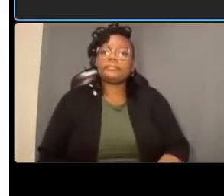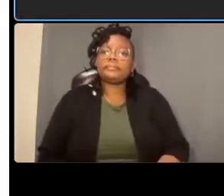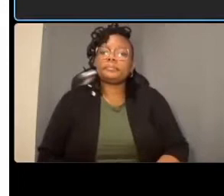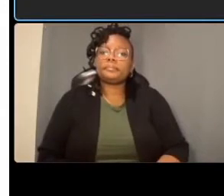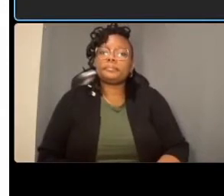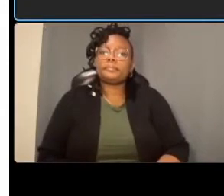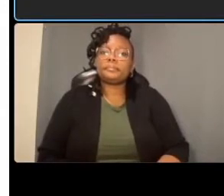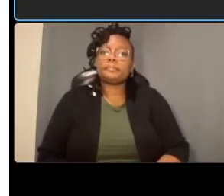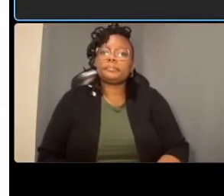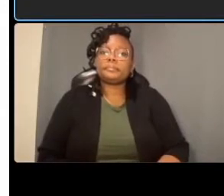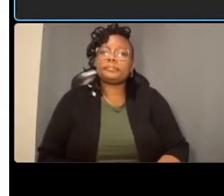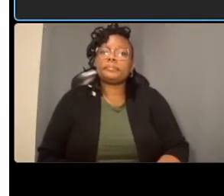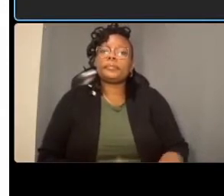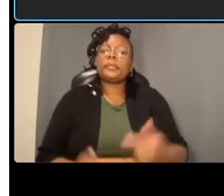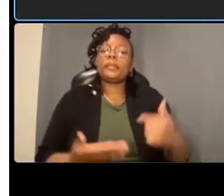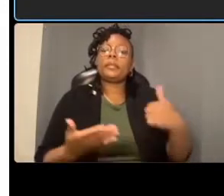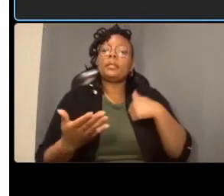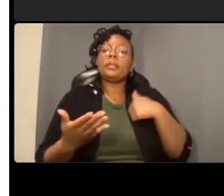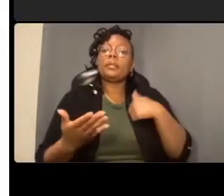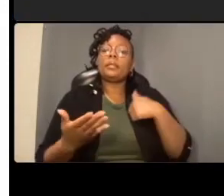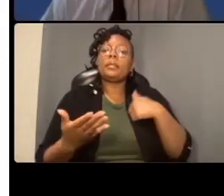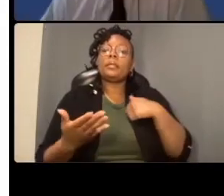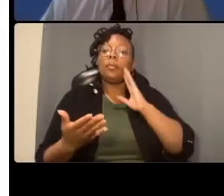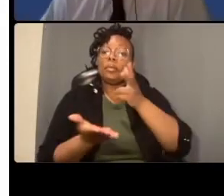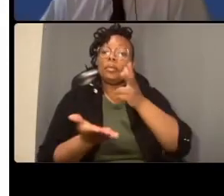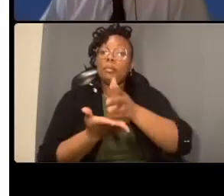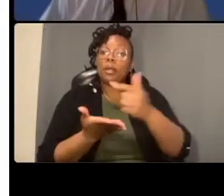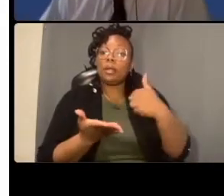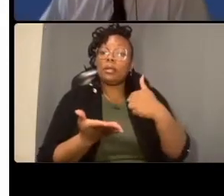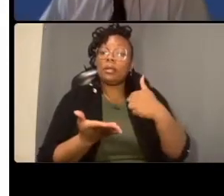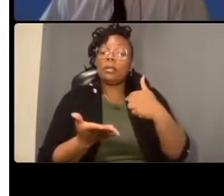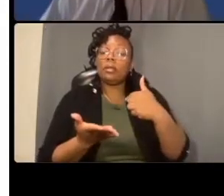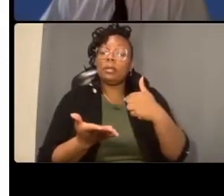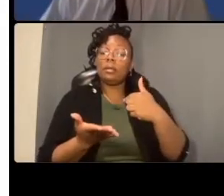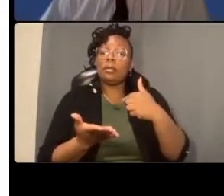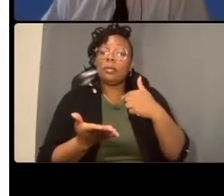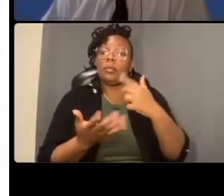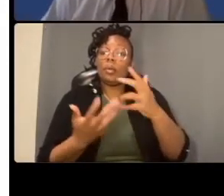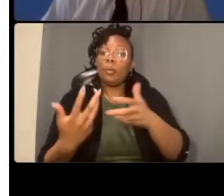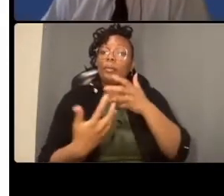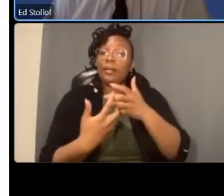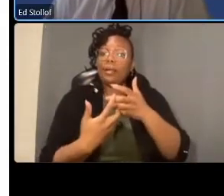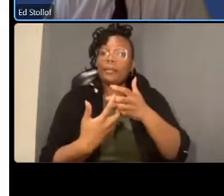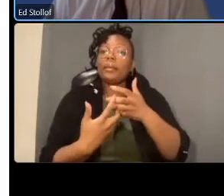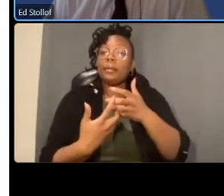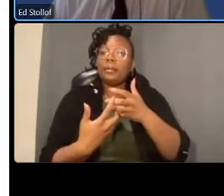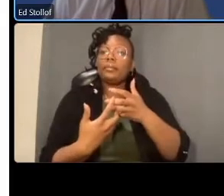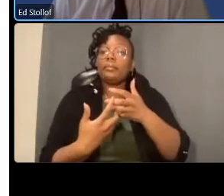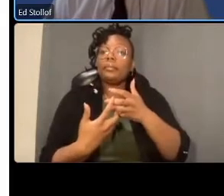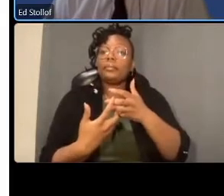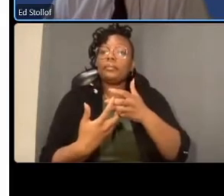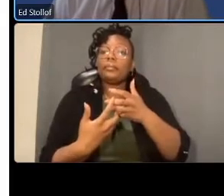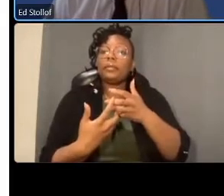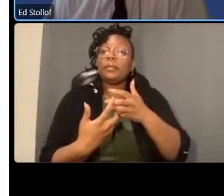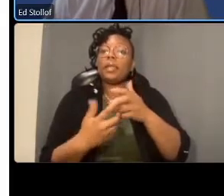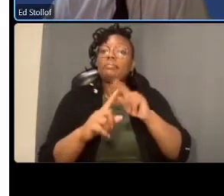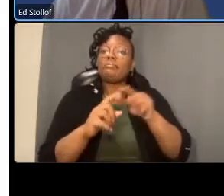accommodating uh in the commercial areas and others we will uh look um at spaces for the